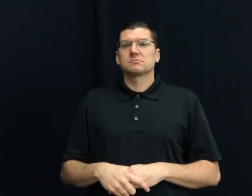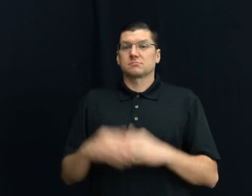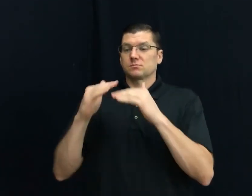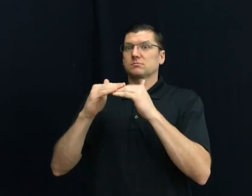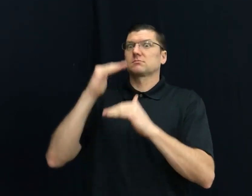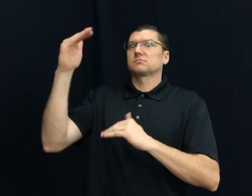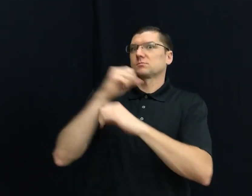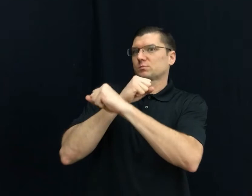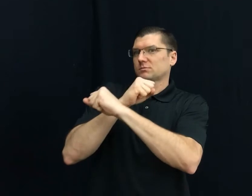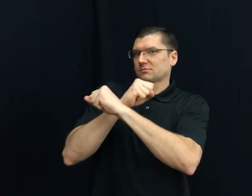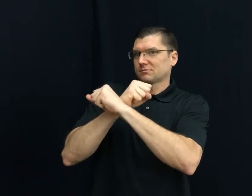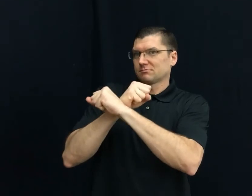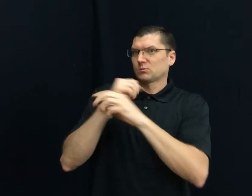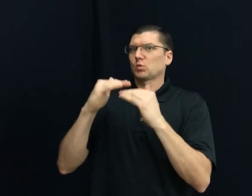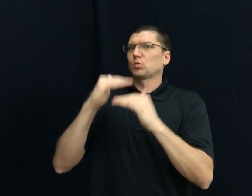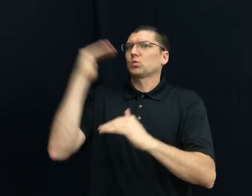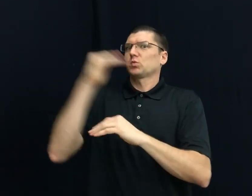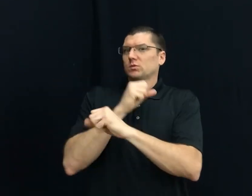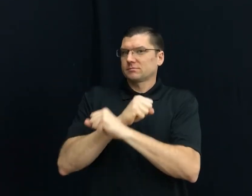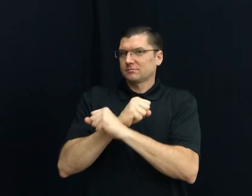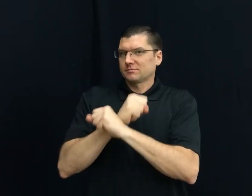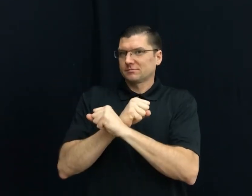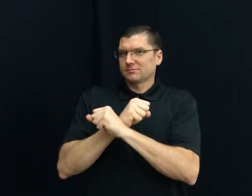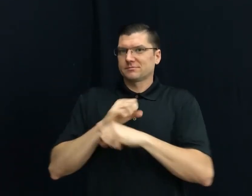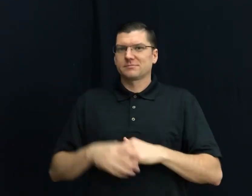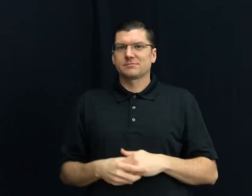40) OVERLY PROTECTIVE